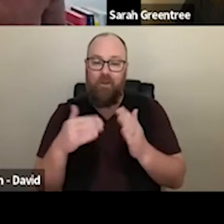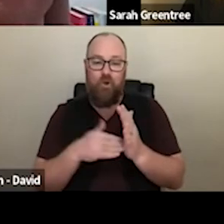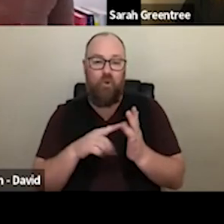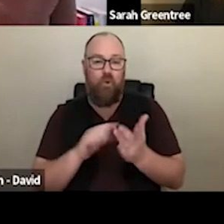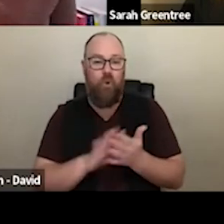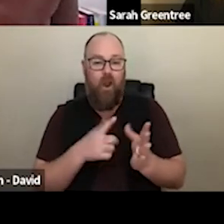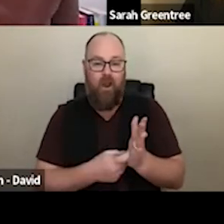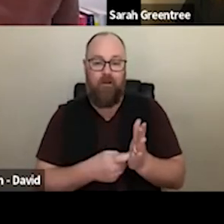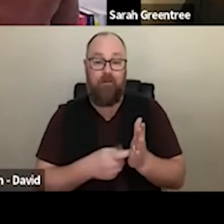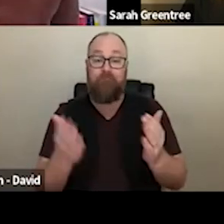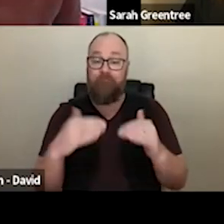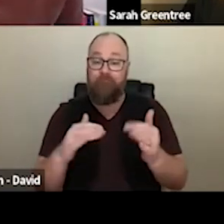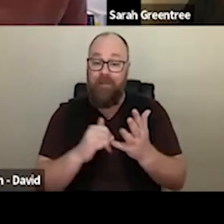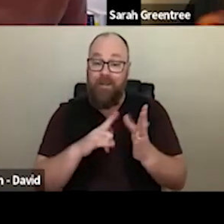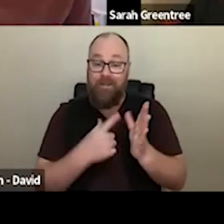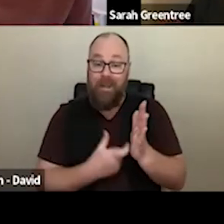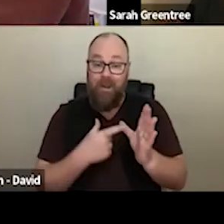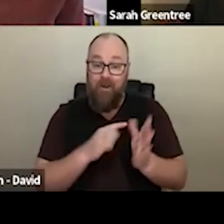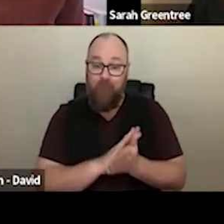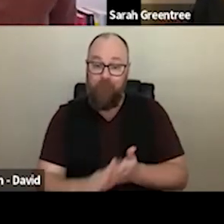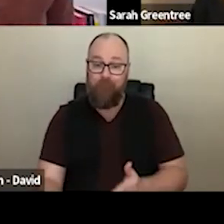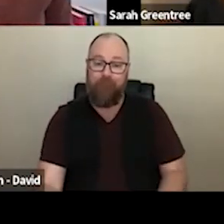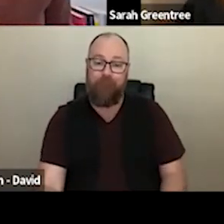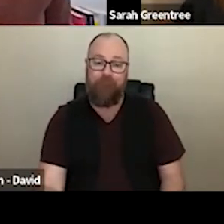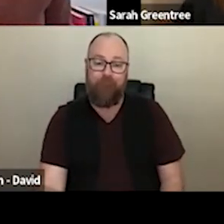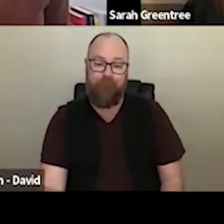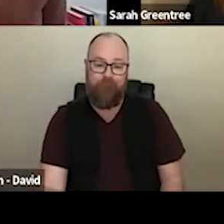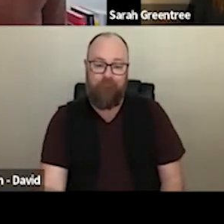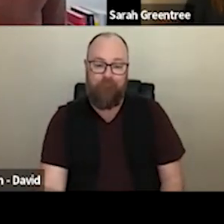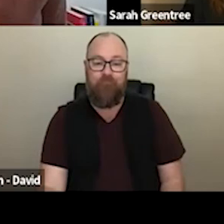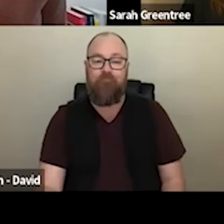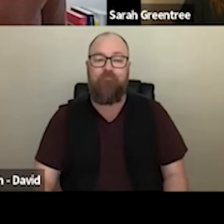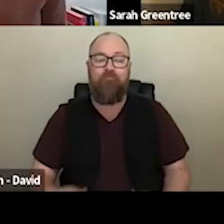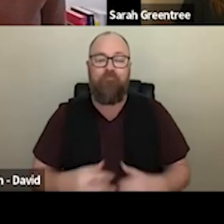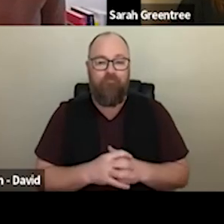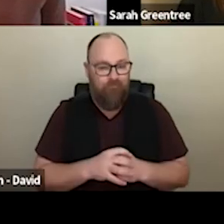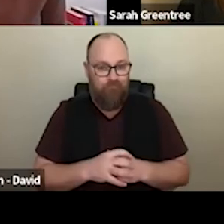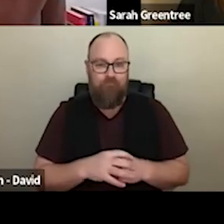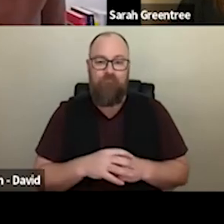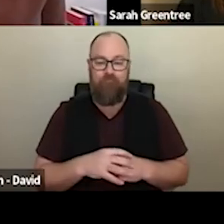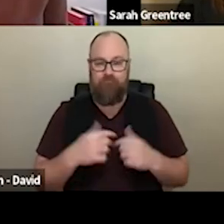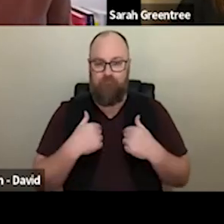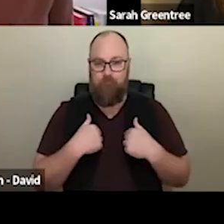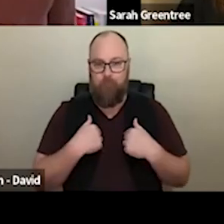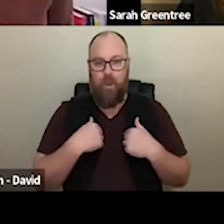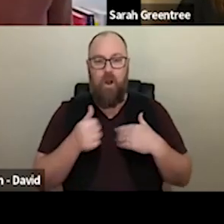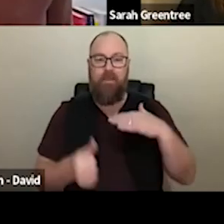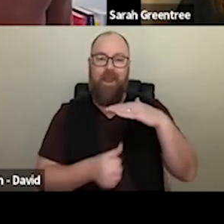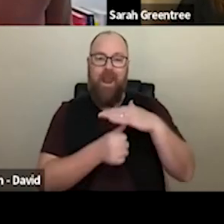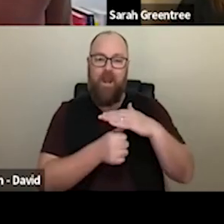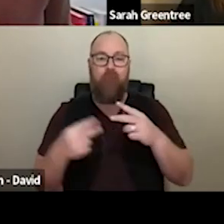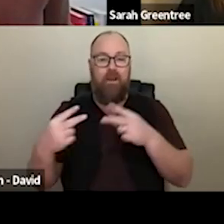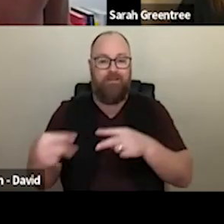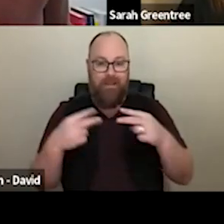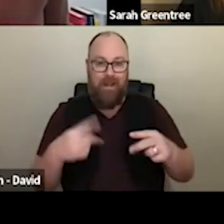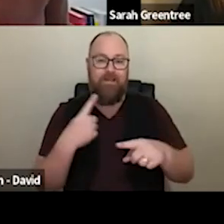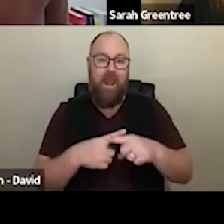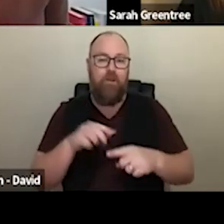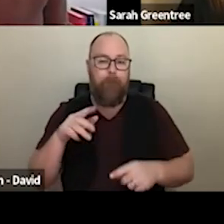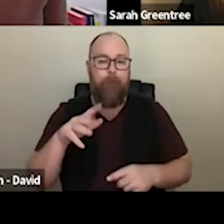Hello! My name is Sarah Green Tree. I'm the head of Dense and multiards here at the Australia